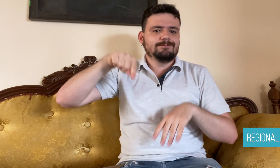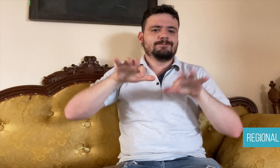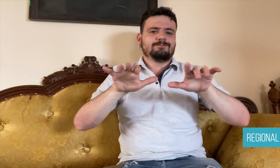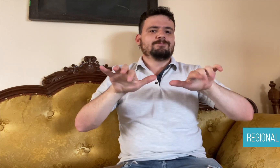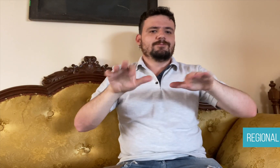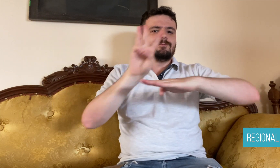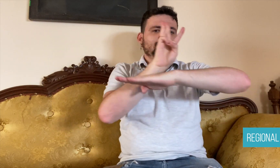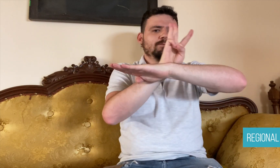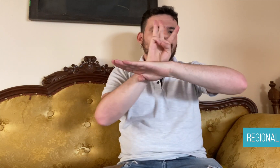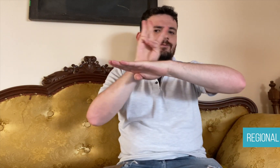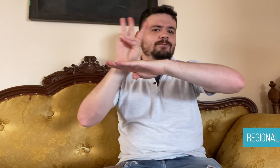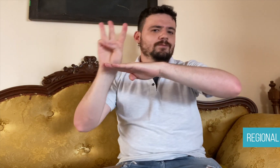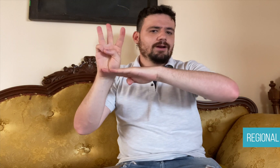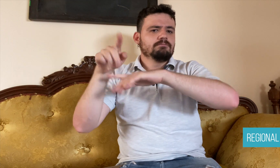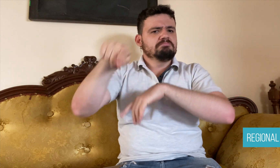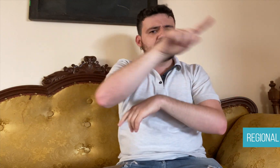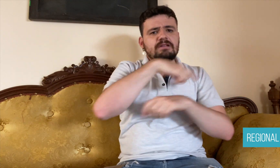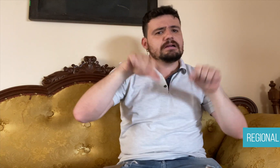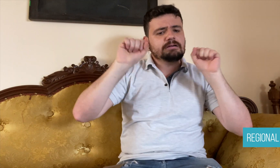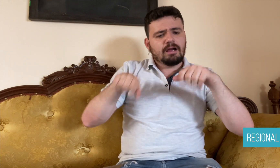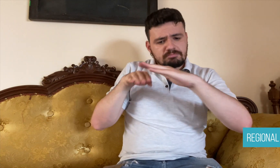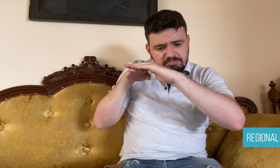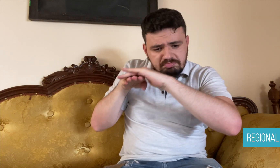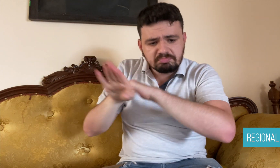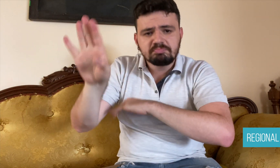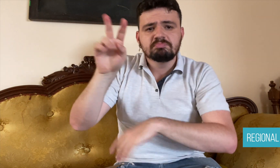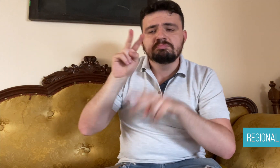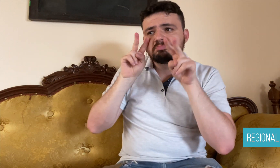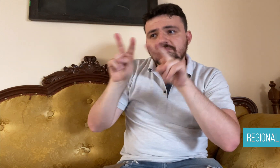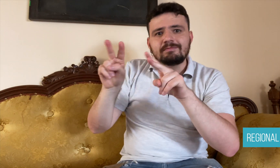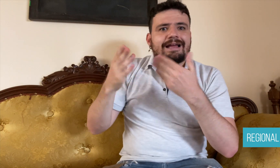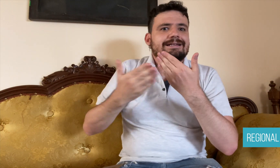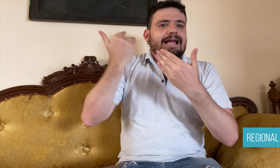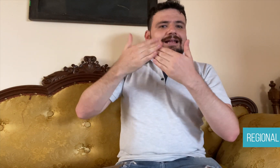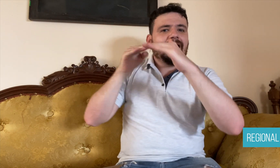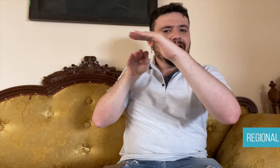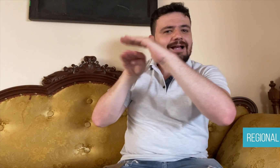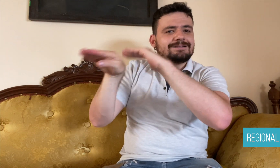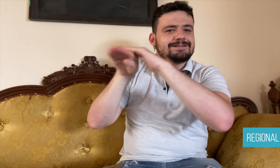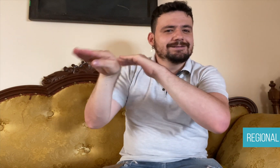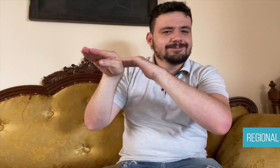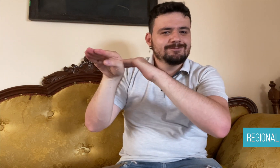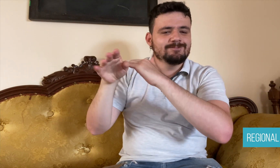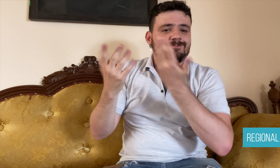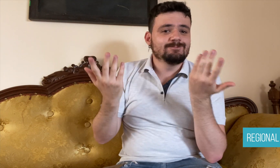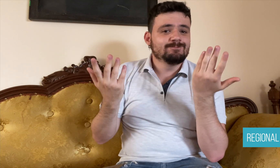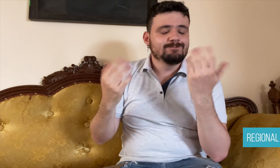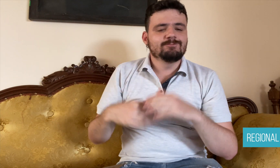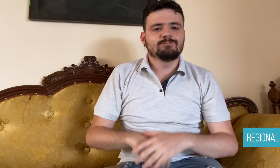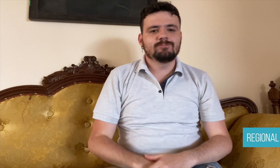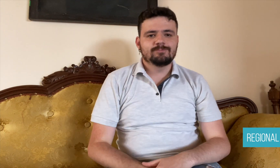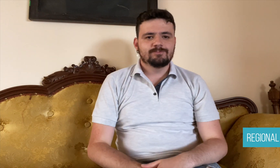online for anyone to access.